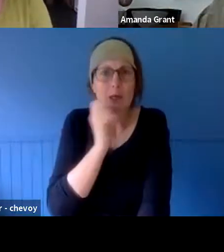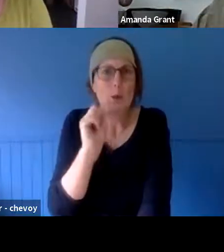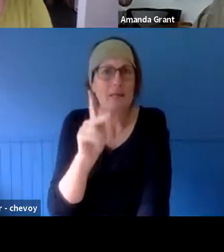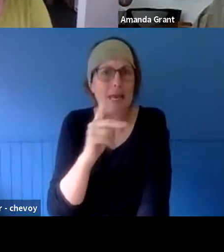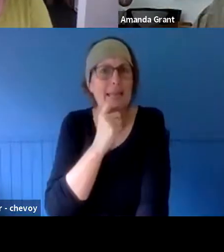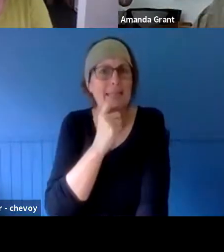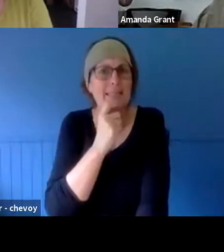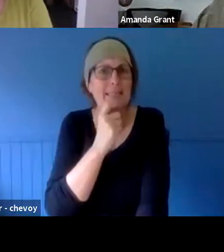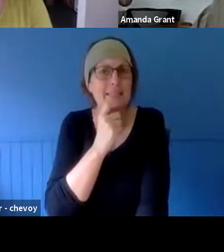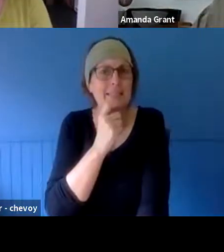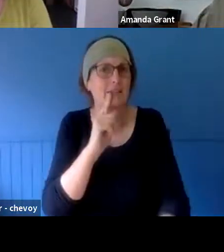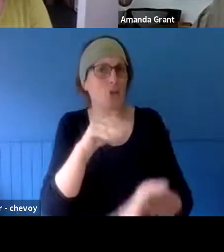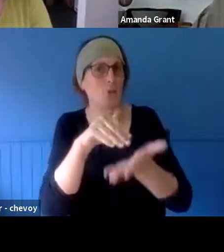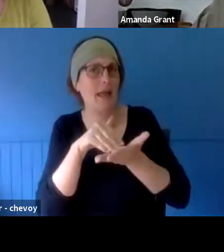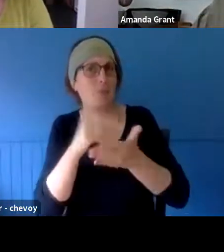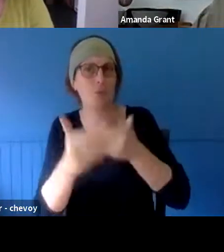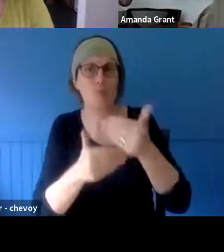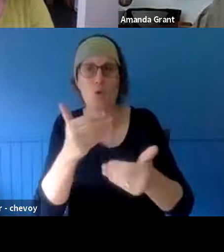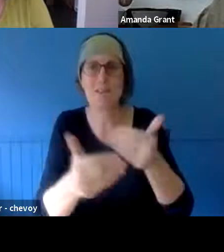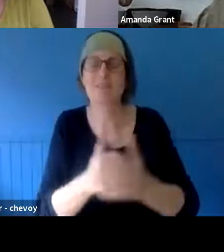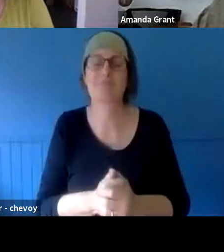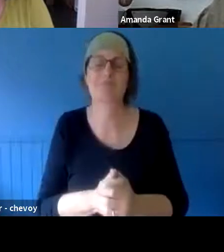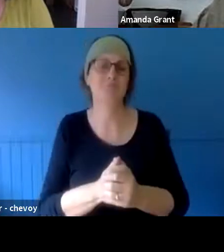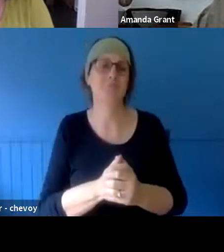know, with trauma - I'm not a neurosurgeon, but I think there's